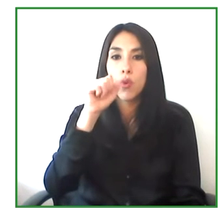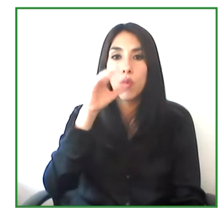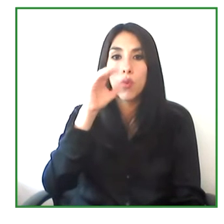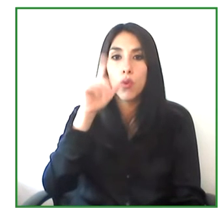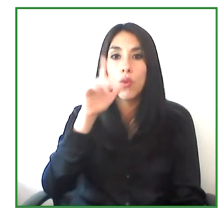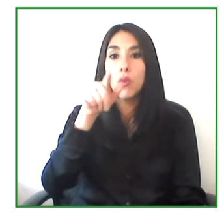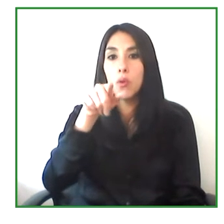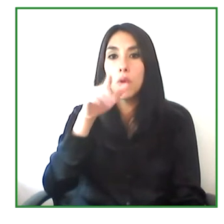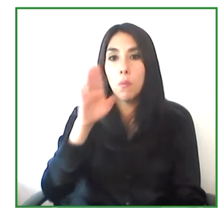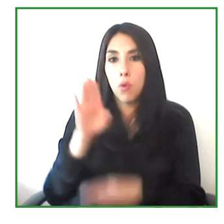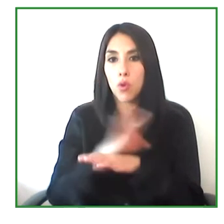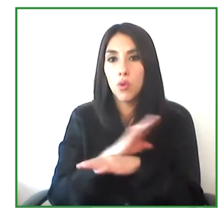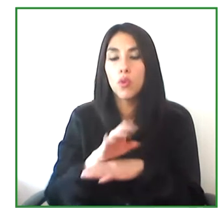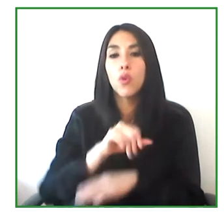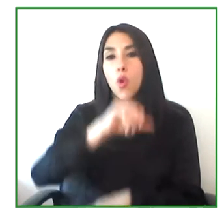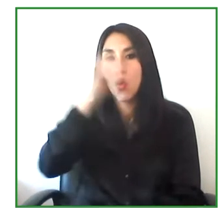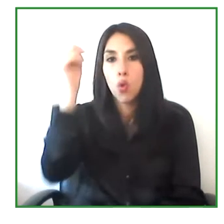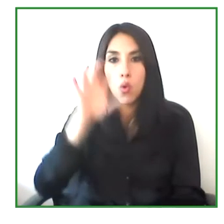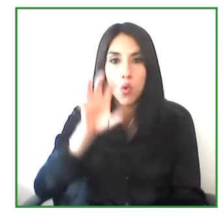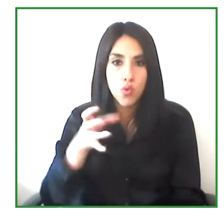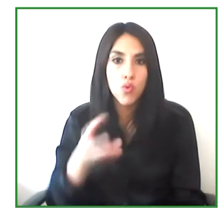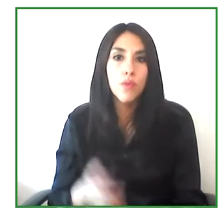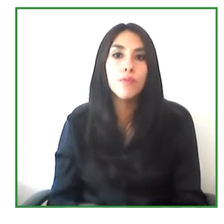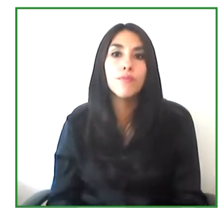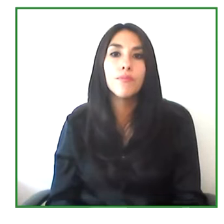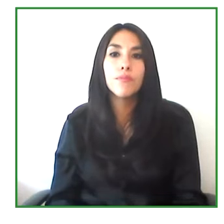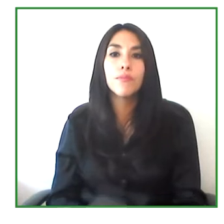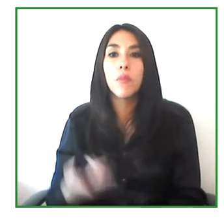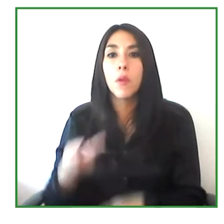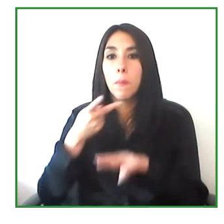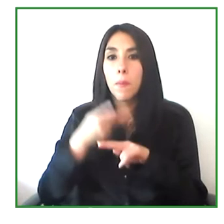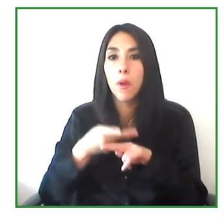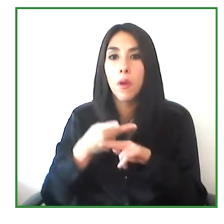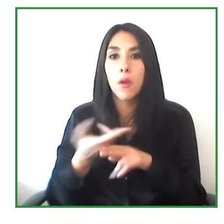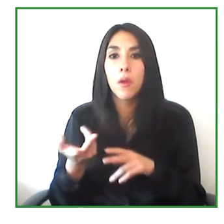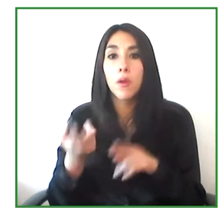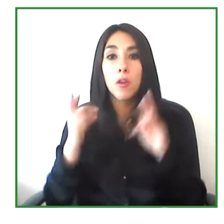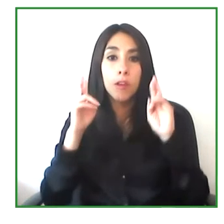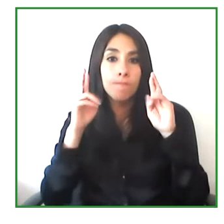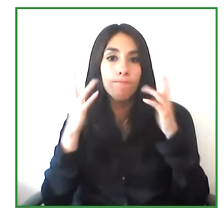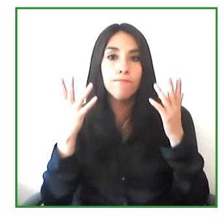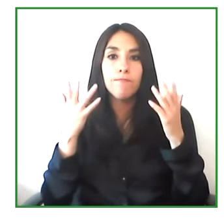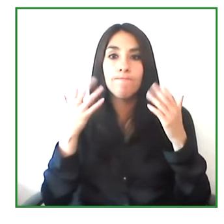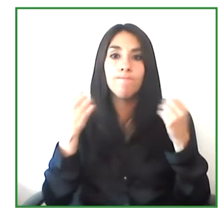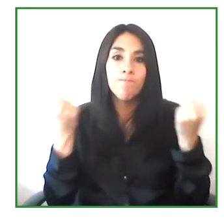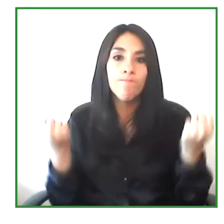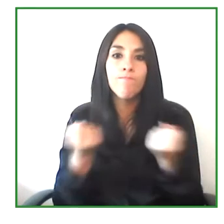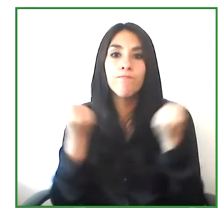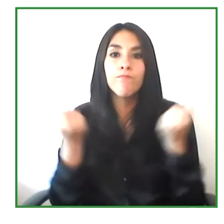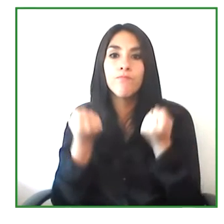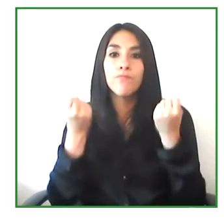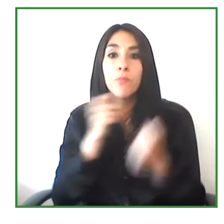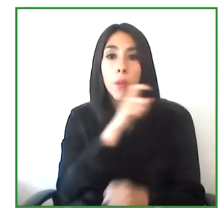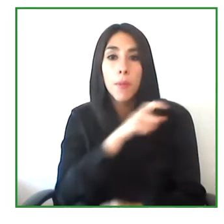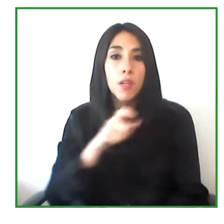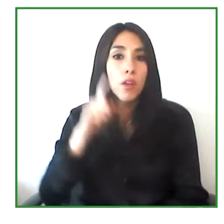And we expect that these can boost and encourage deaf community in different latitudes.